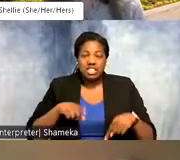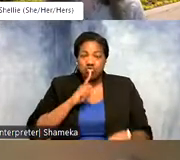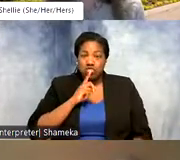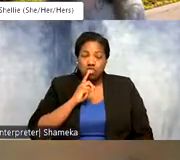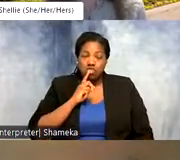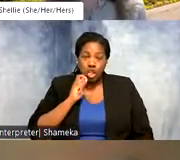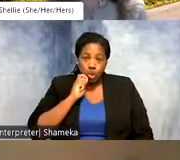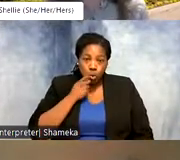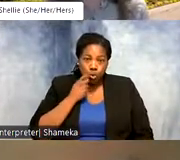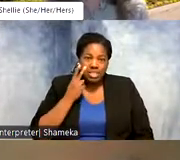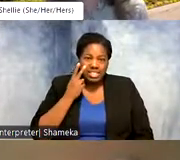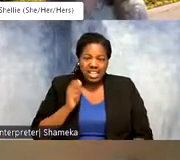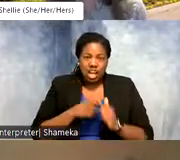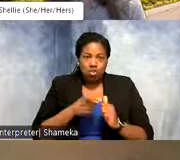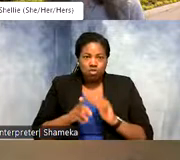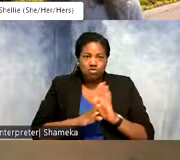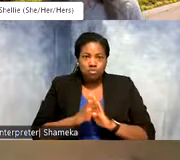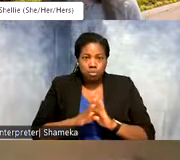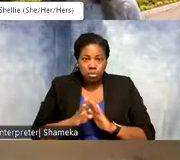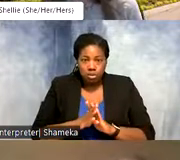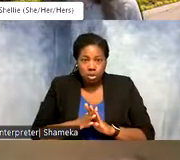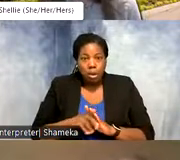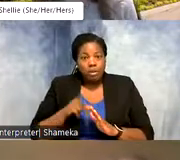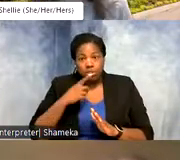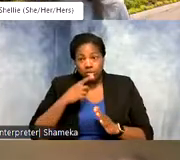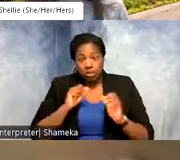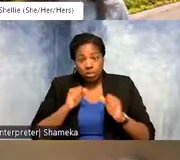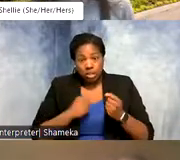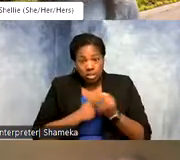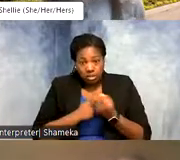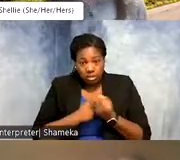how you've built this, but if we can back up a little bit, you've mentioned some of the things